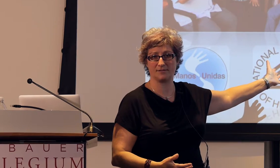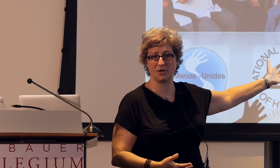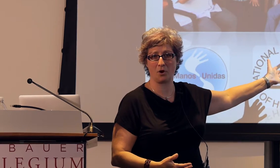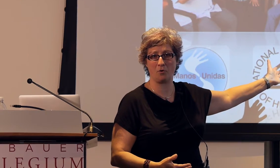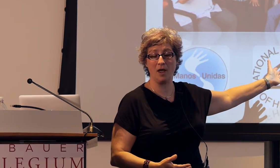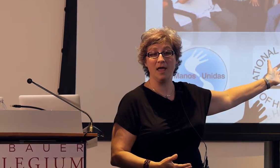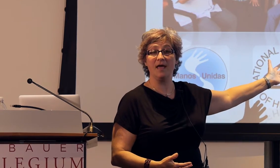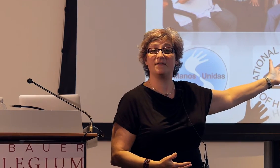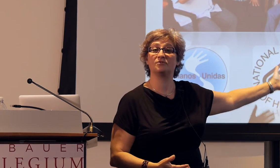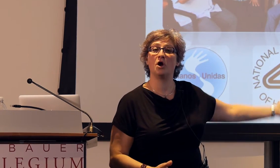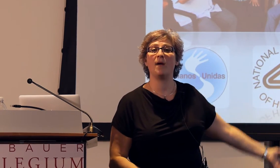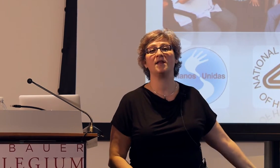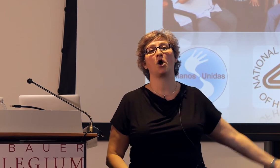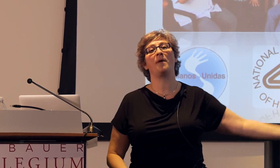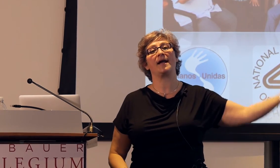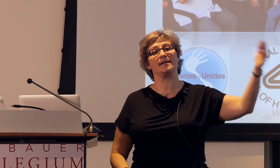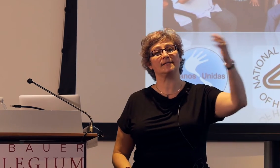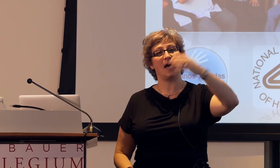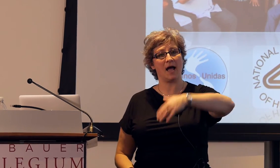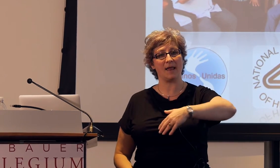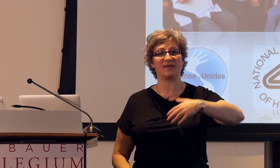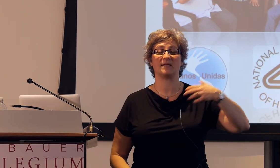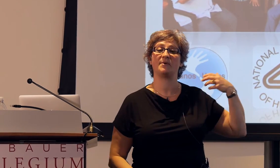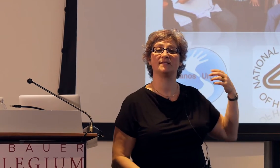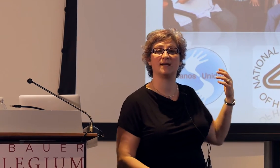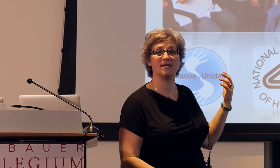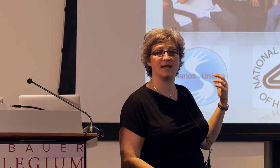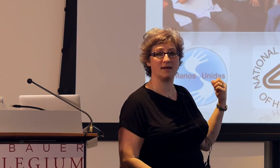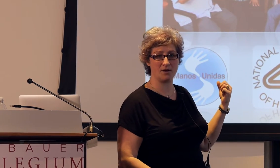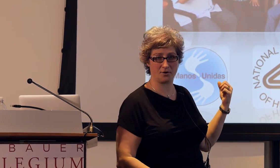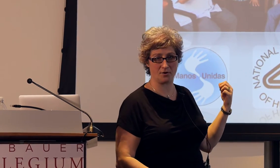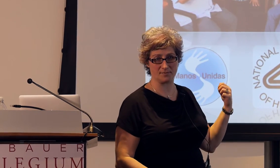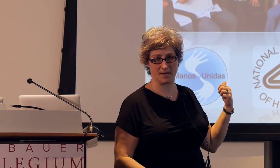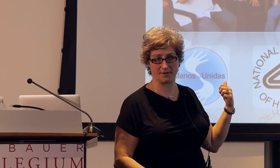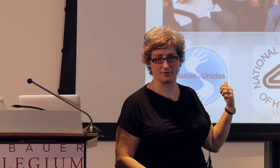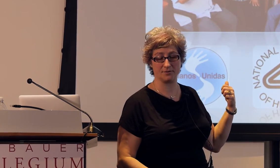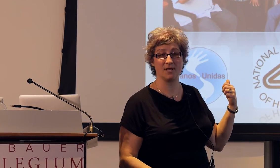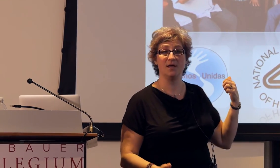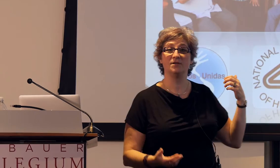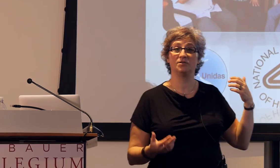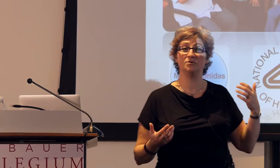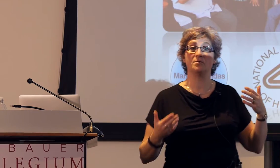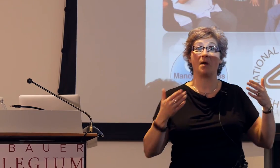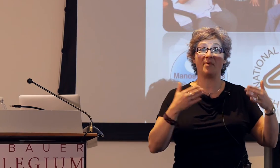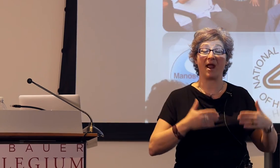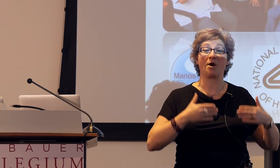so there's no way to go back in time except by studying younger homesigners to compare